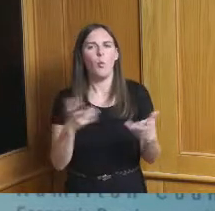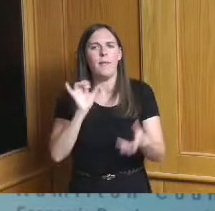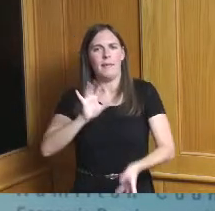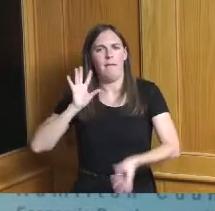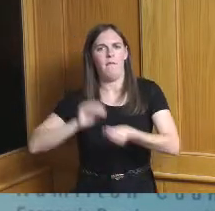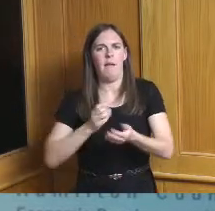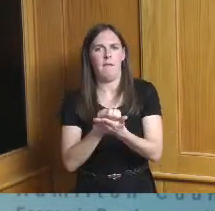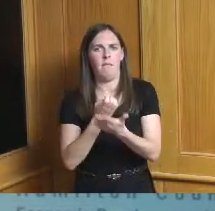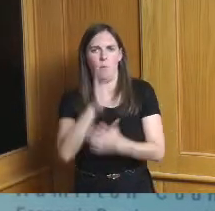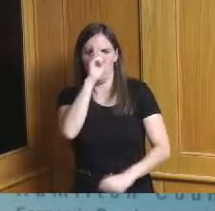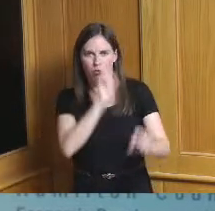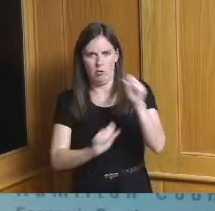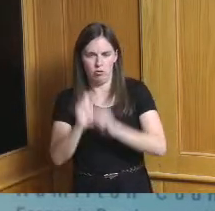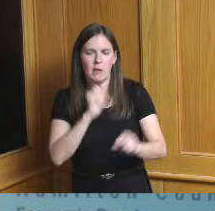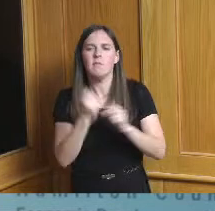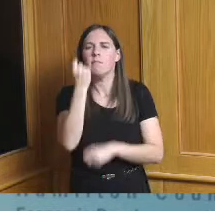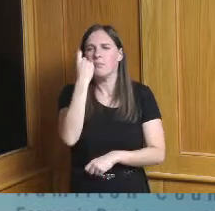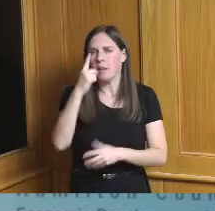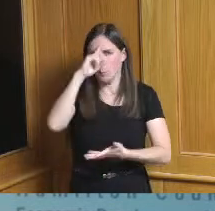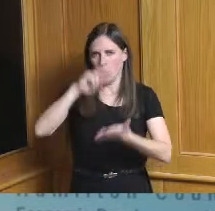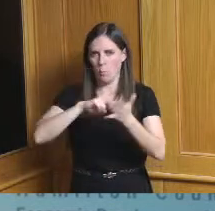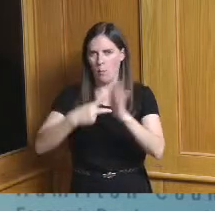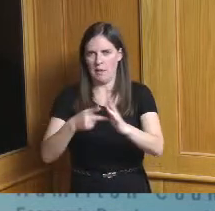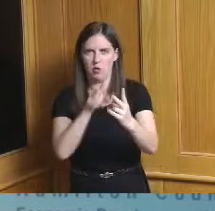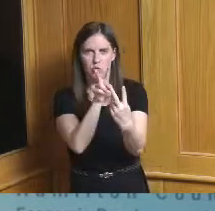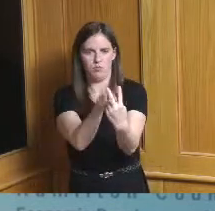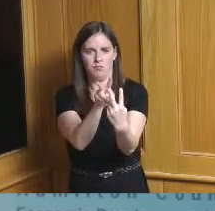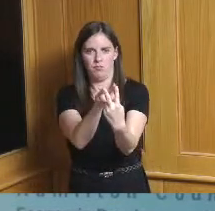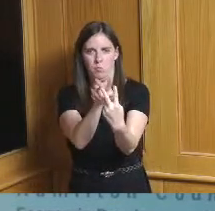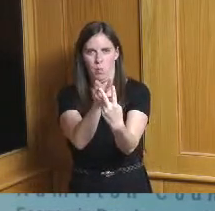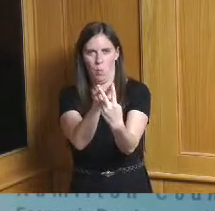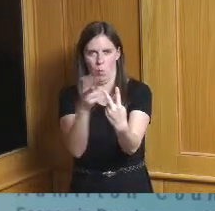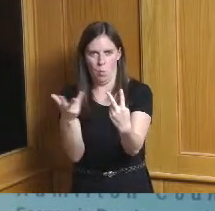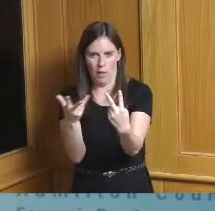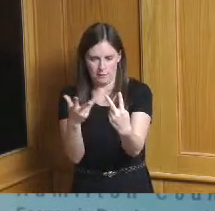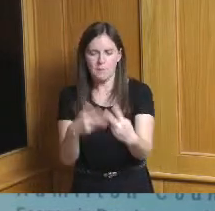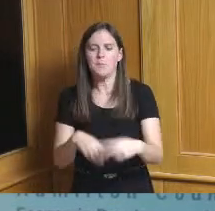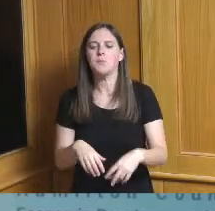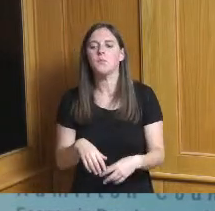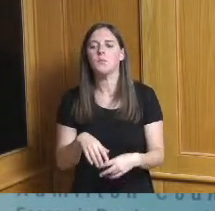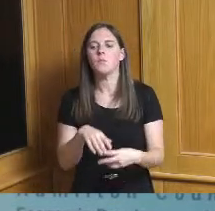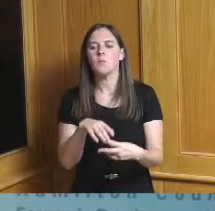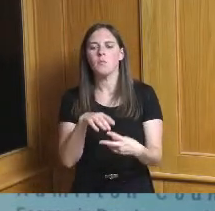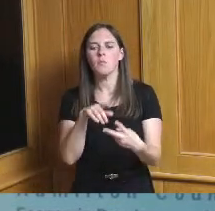there are two main purposes of the CEDS we also call it the CEDS for short it is a document